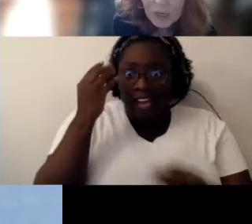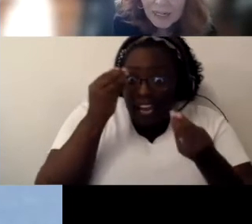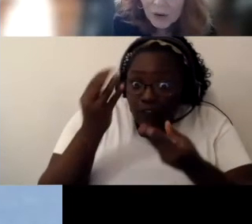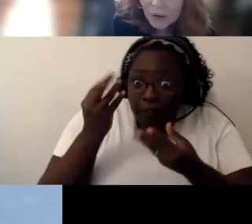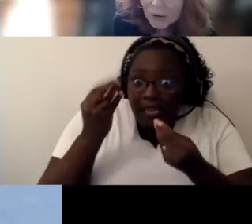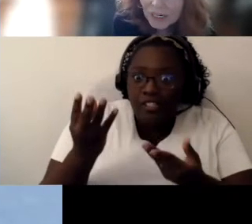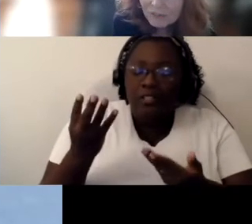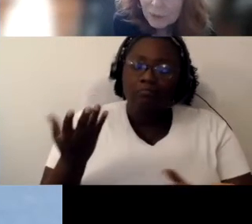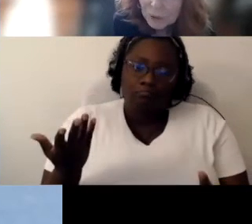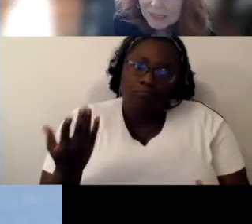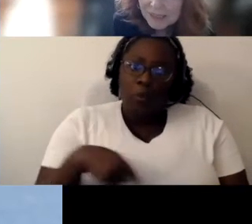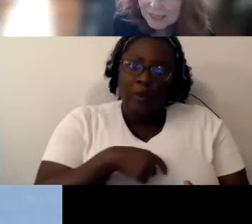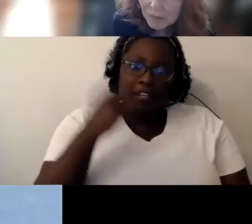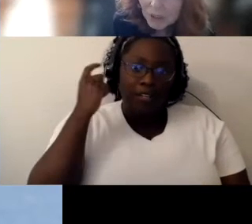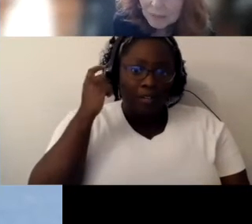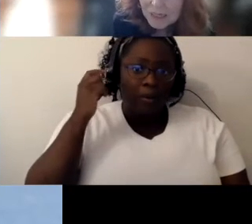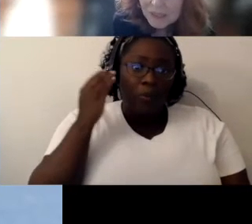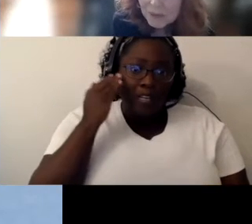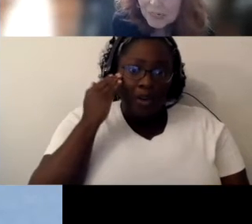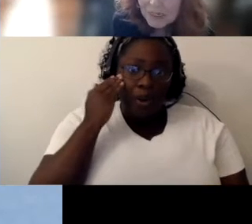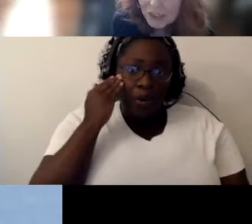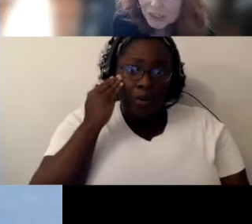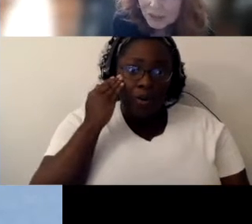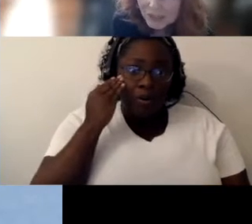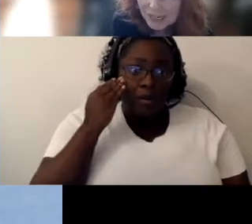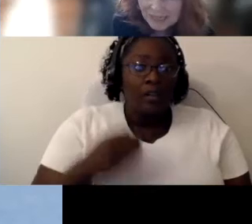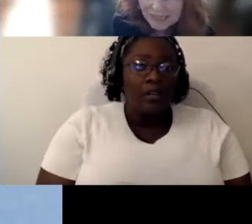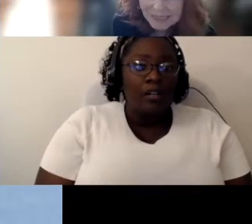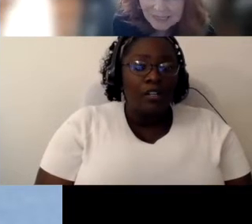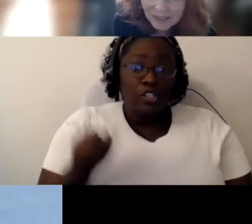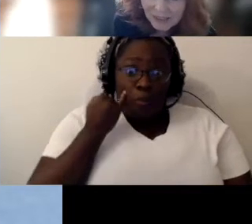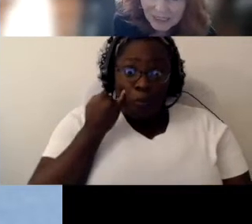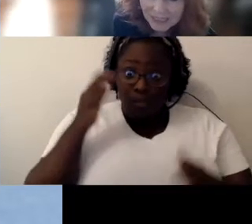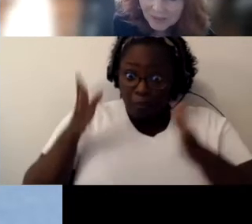We know that if you put someone in place with that student that has the skills to give them